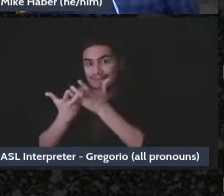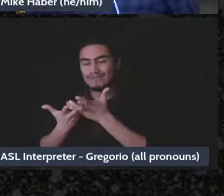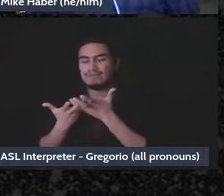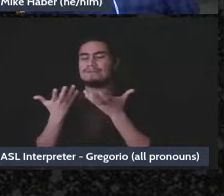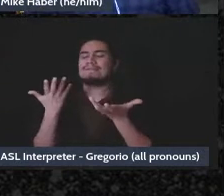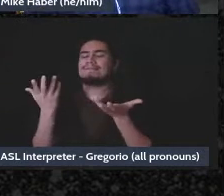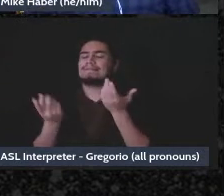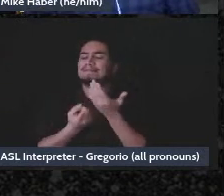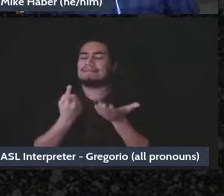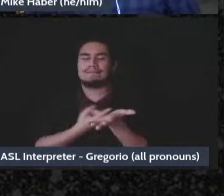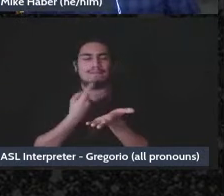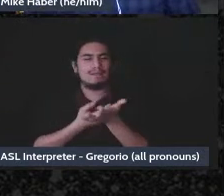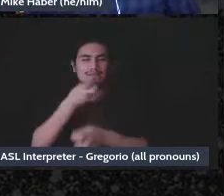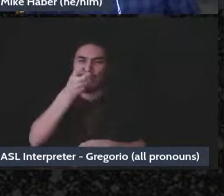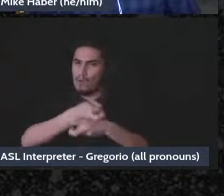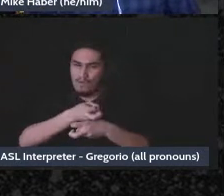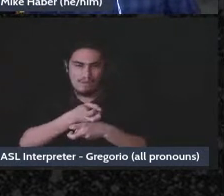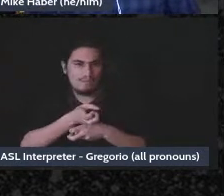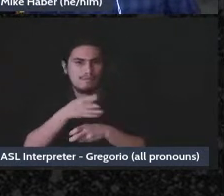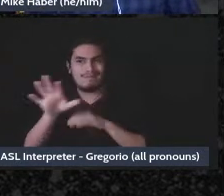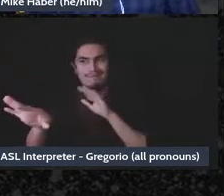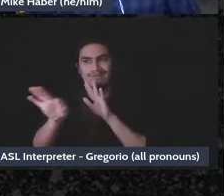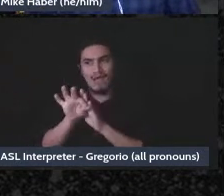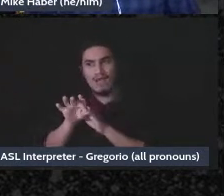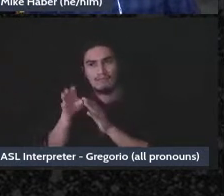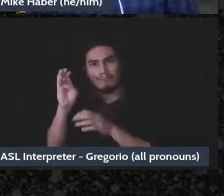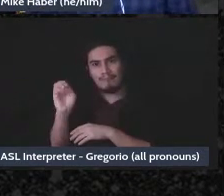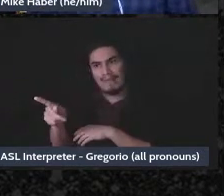so it's often hard to find a bank or a credit union who will say yes to an